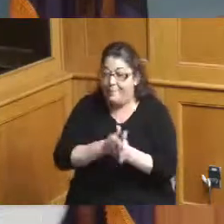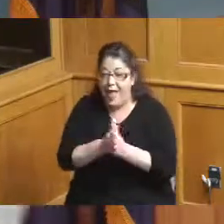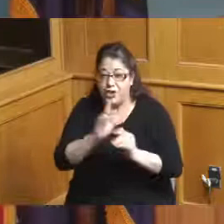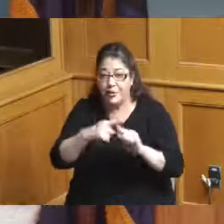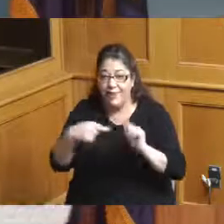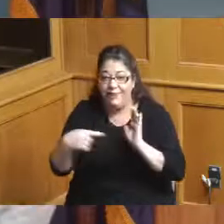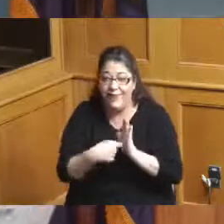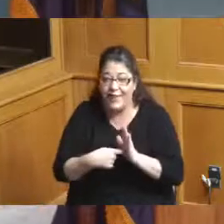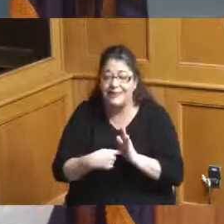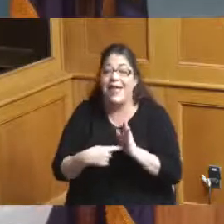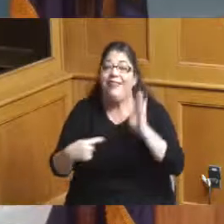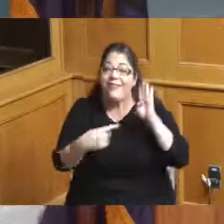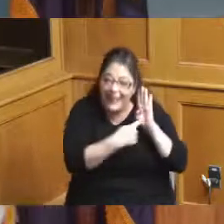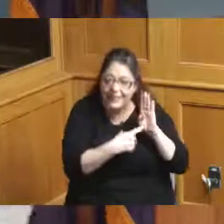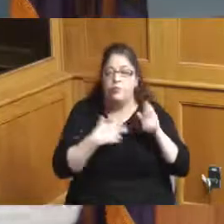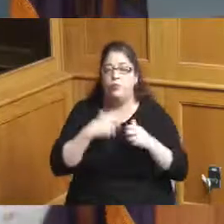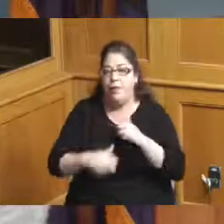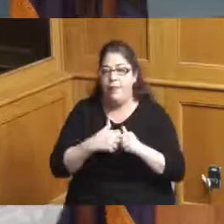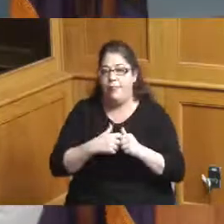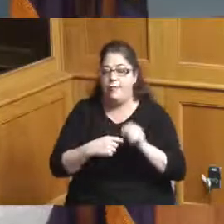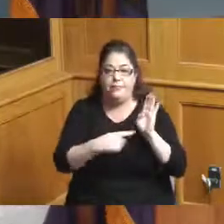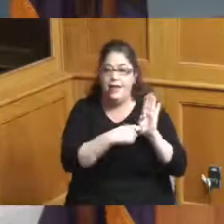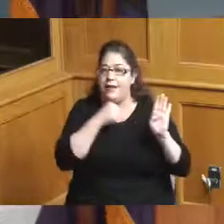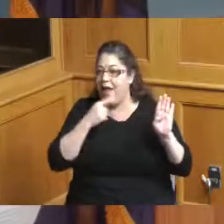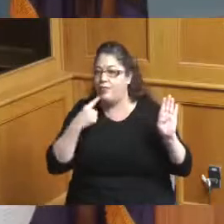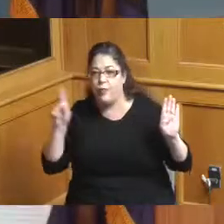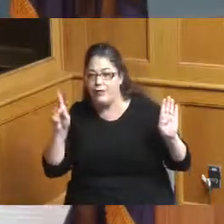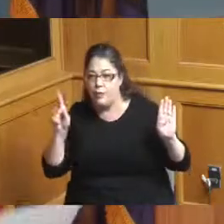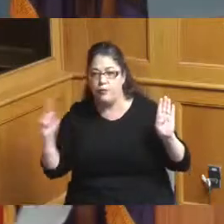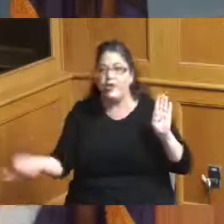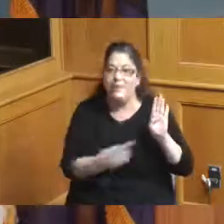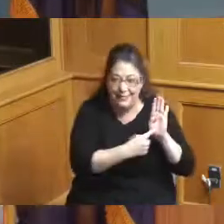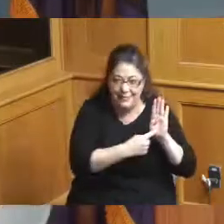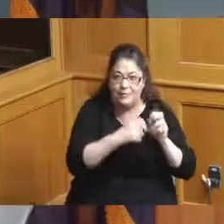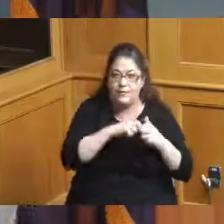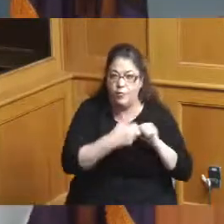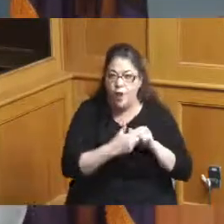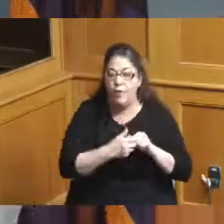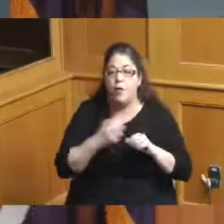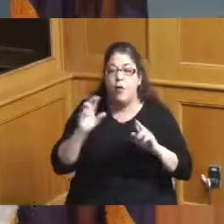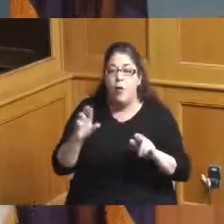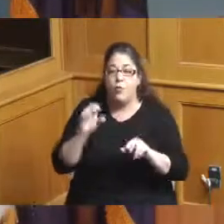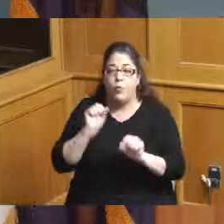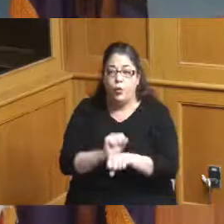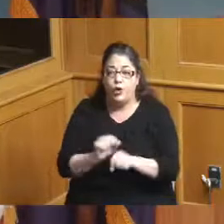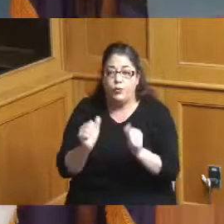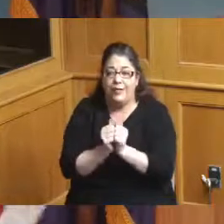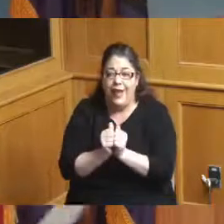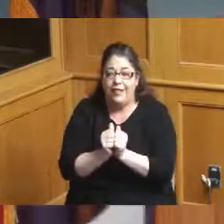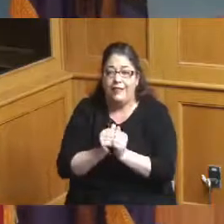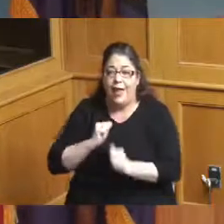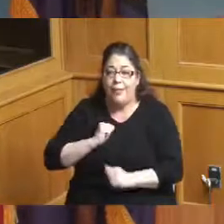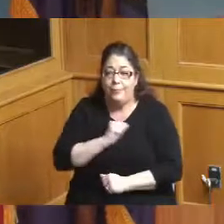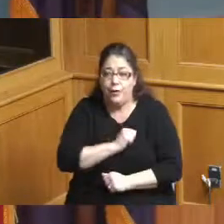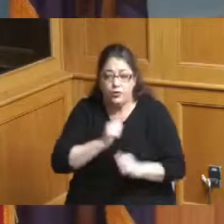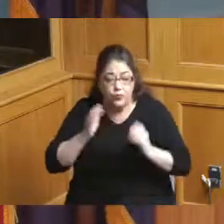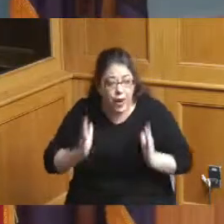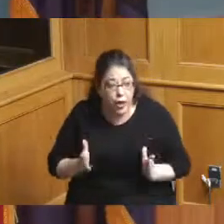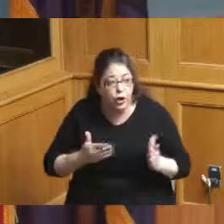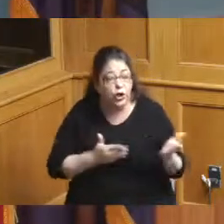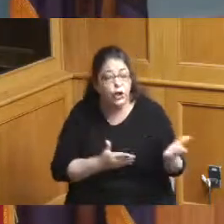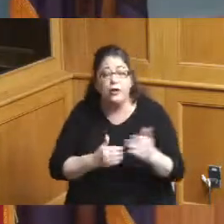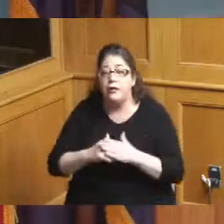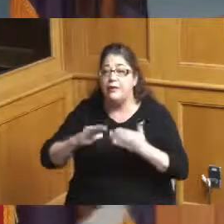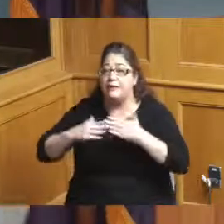a problem with and I hope that we can work between now and then the Administrator the city manager